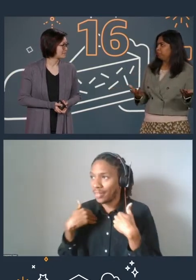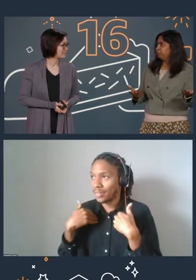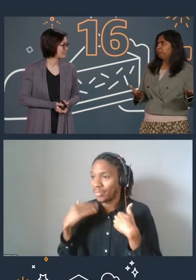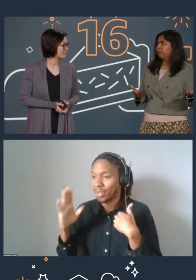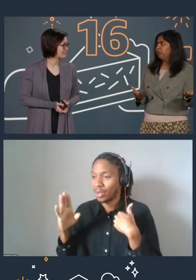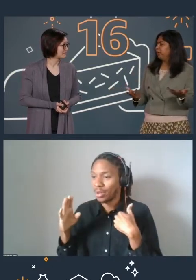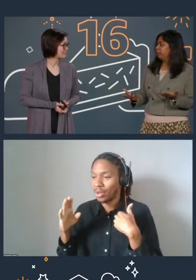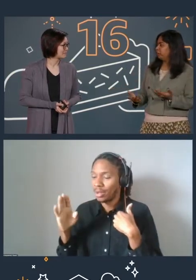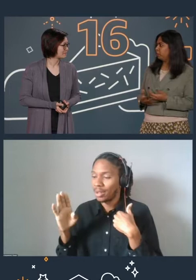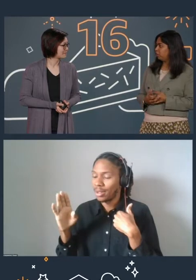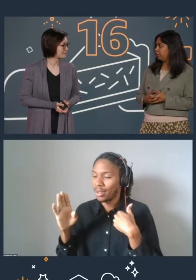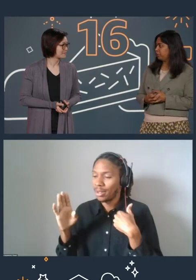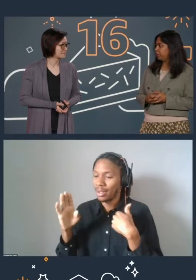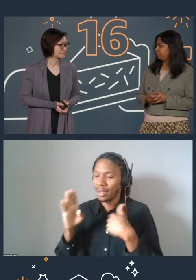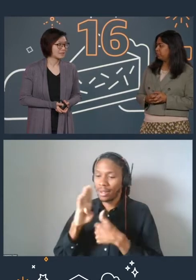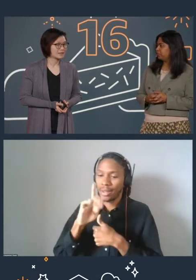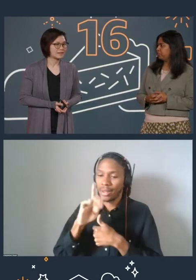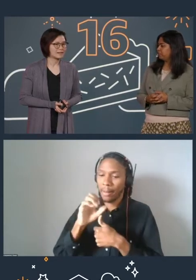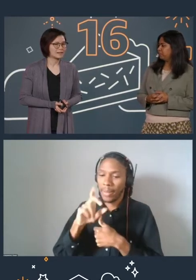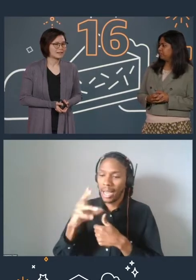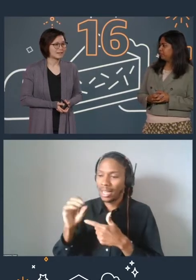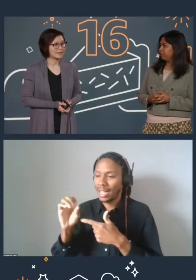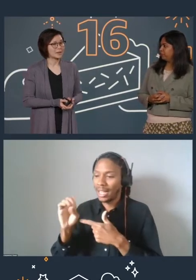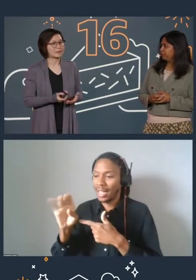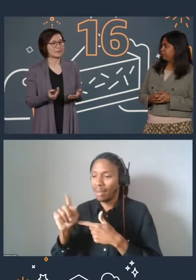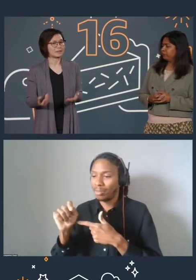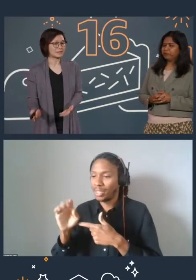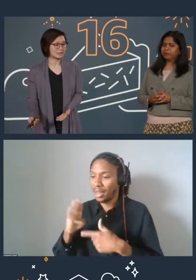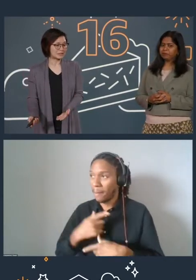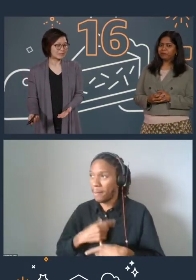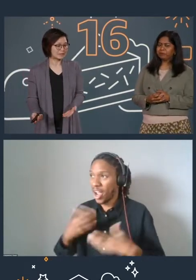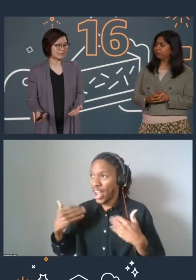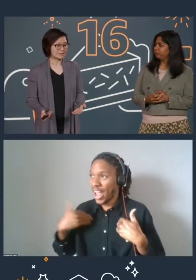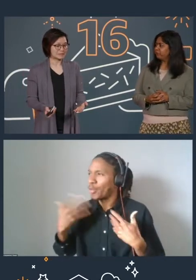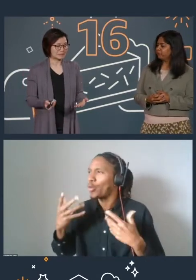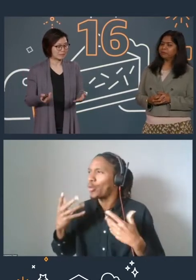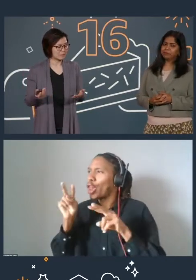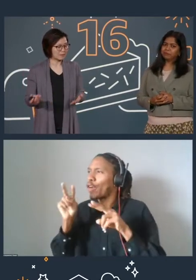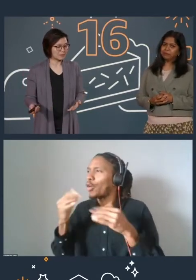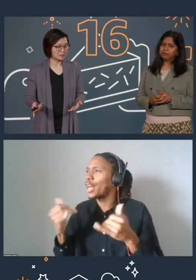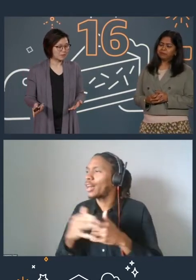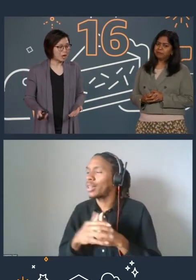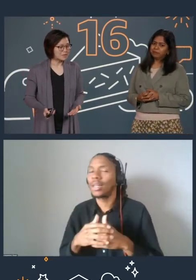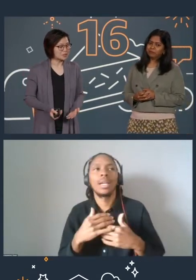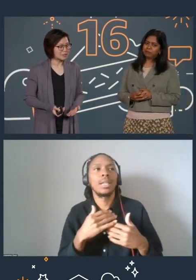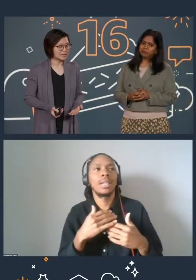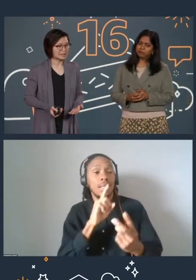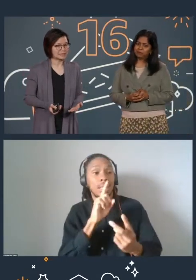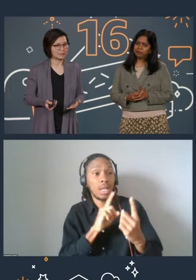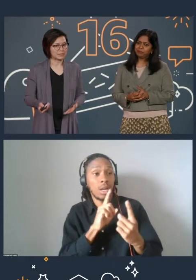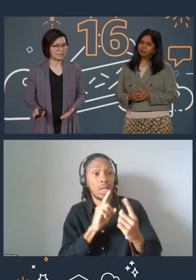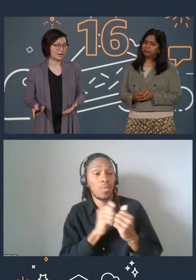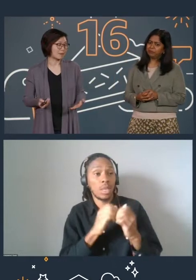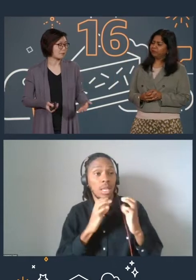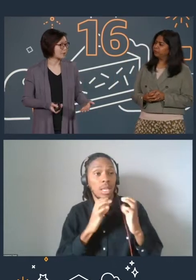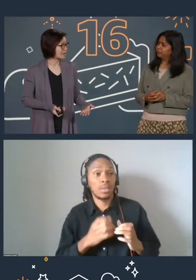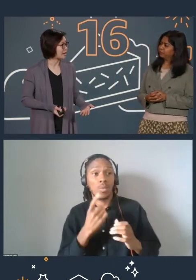your block and of your object badges? So in talking to customers, what are the most common use cases that we see come up all the time,